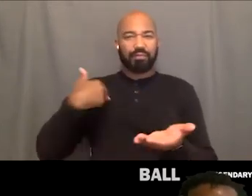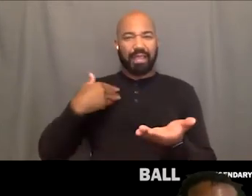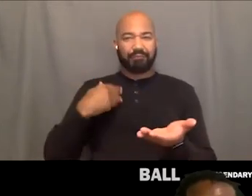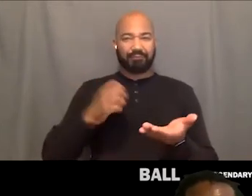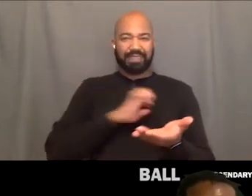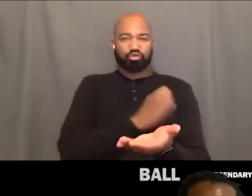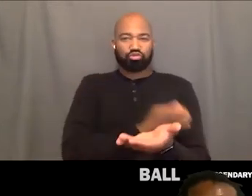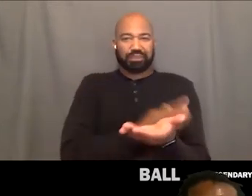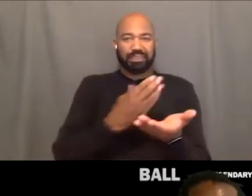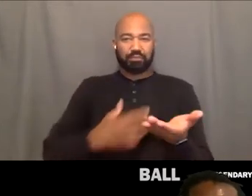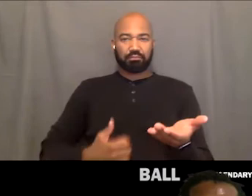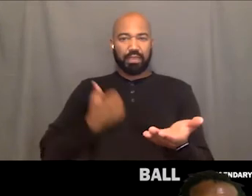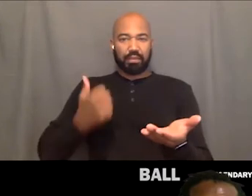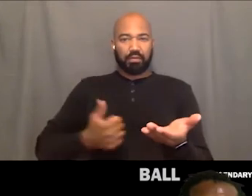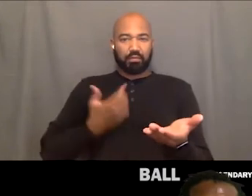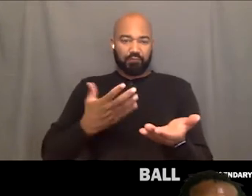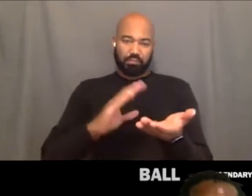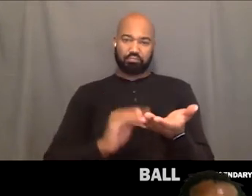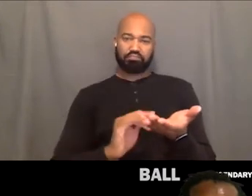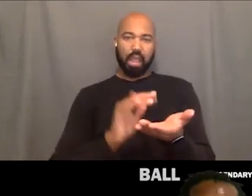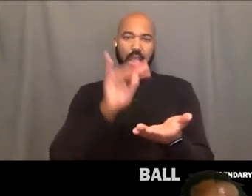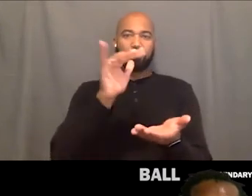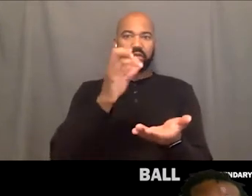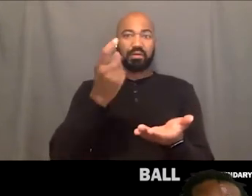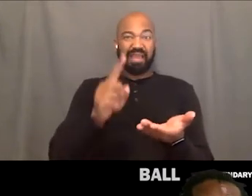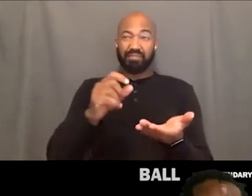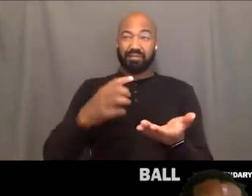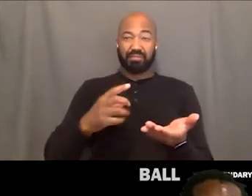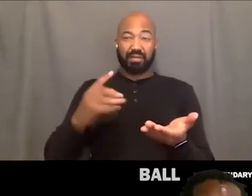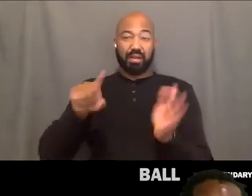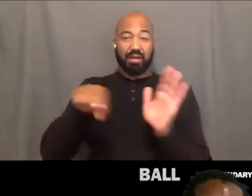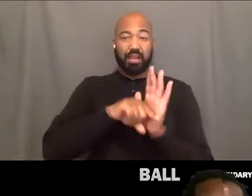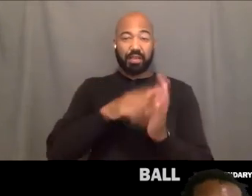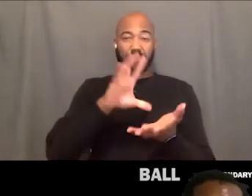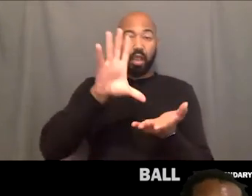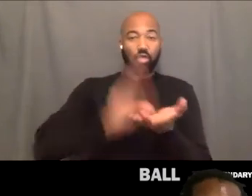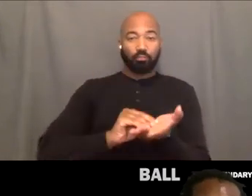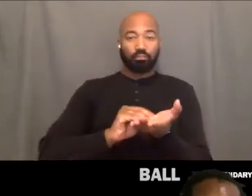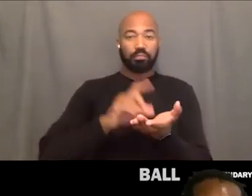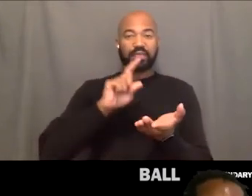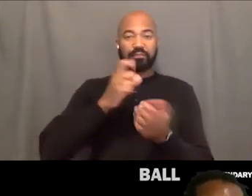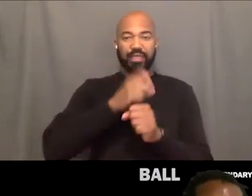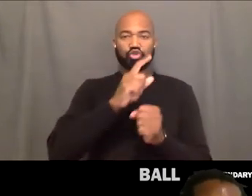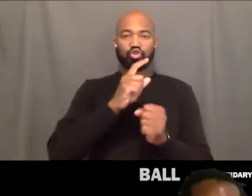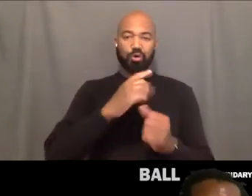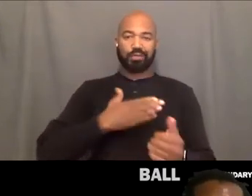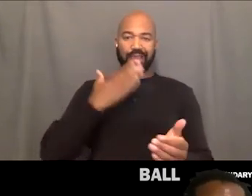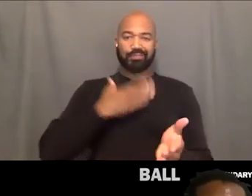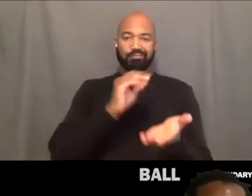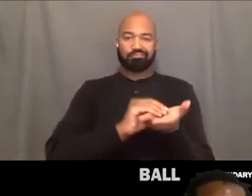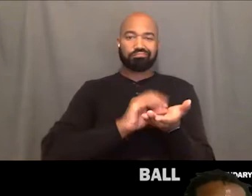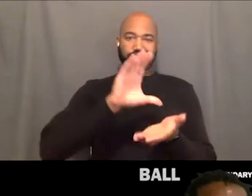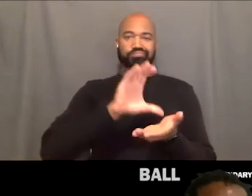what impact can self-care have on self-sustainability by being black and queer and Trans in America?